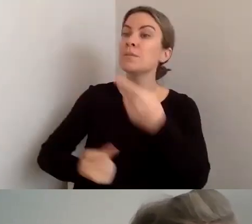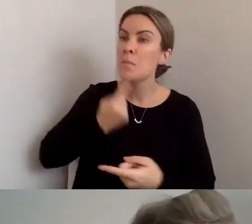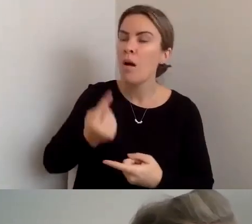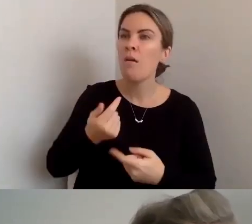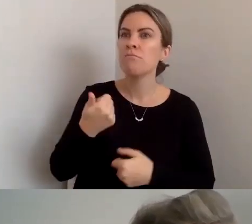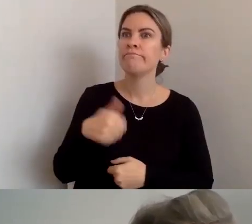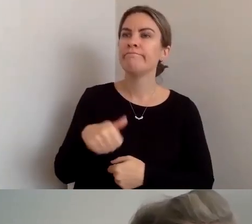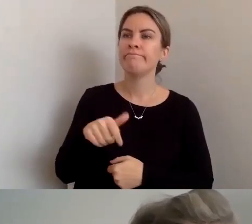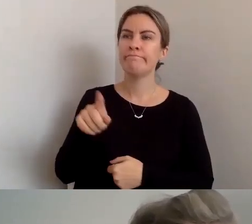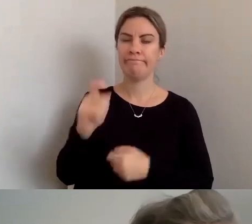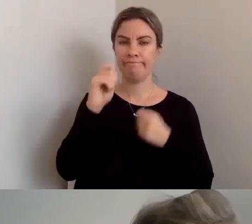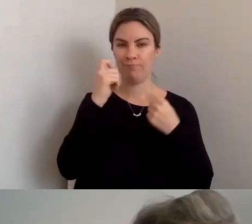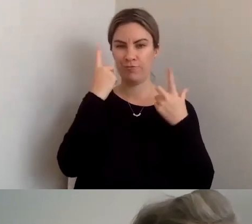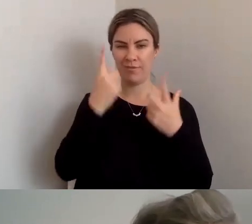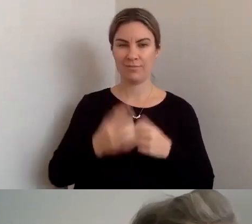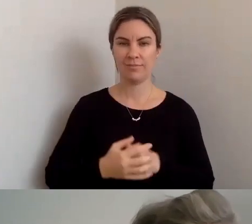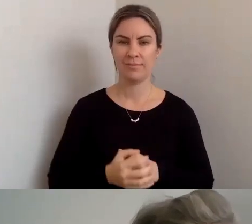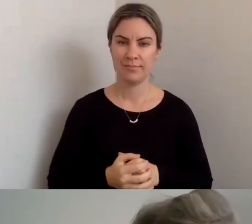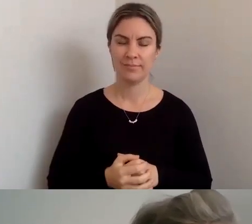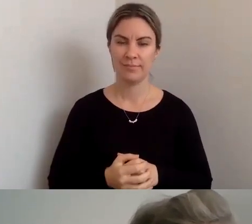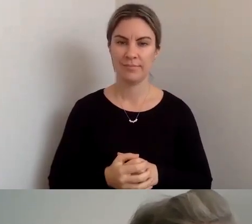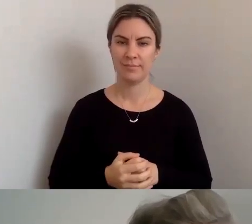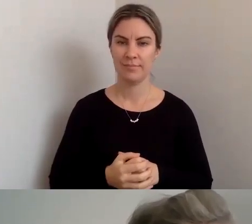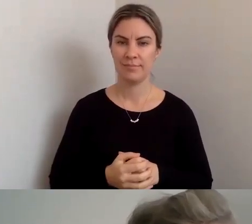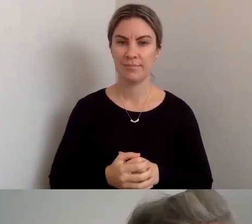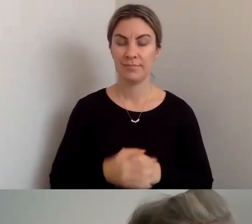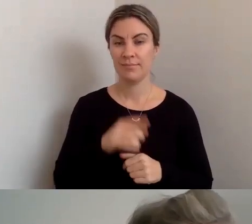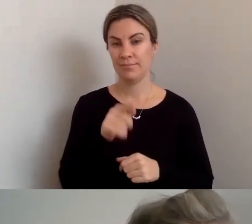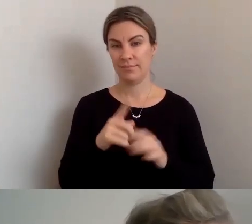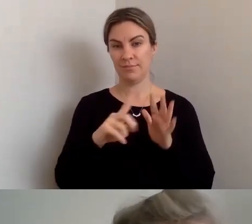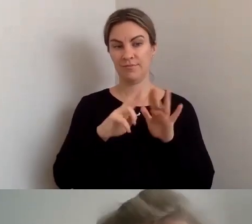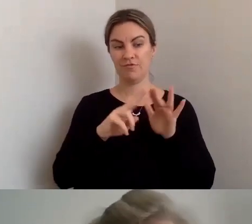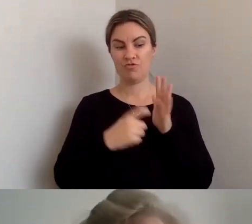Really great advice. You can contact Martin and Jody via the Access2Arts website.